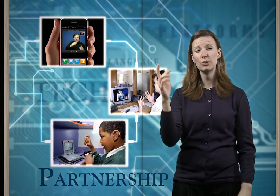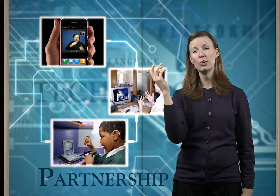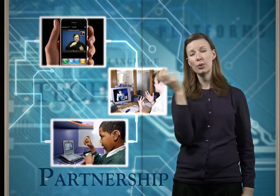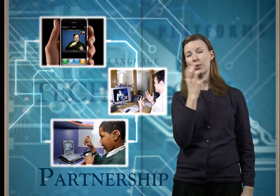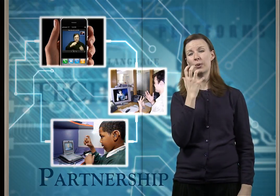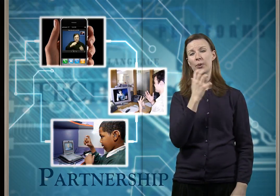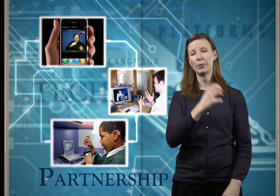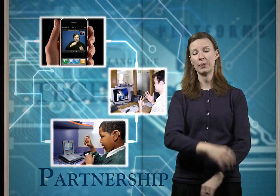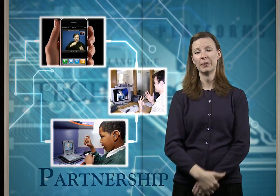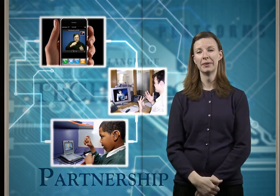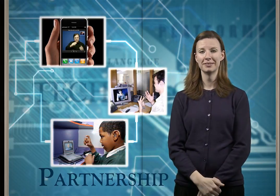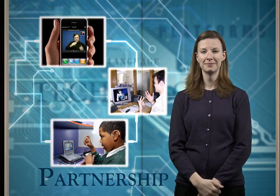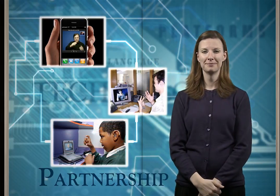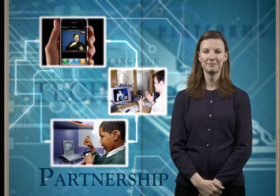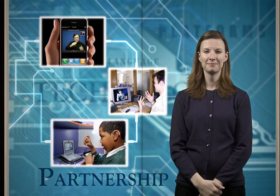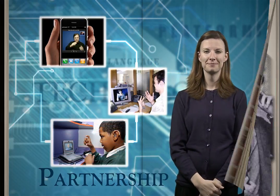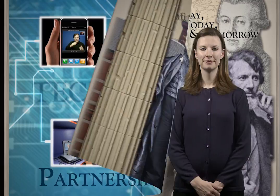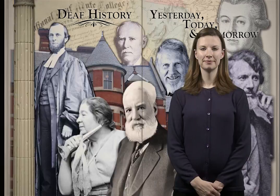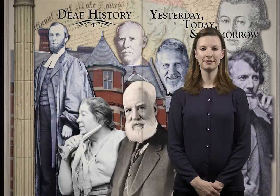the possibilities are endless.